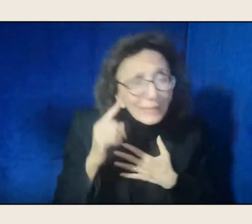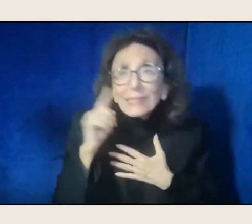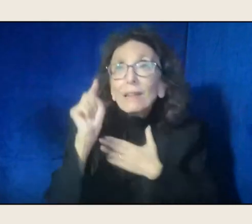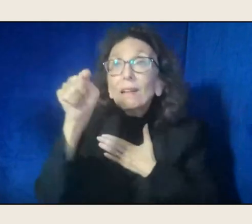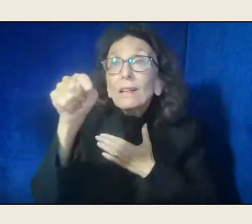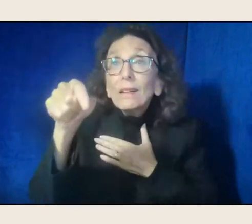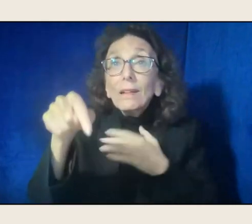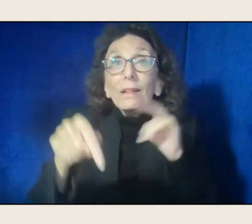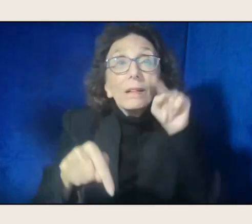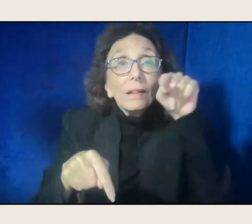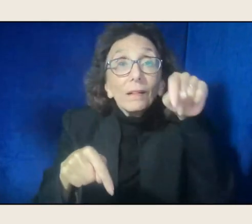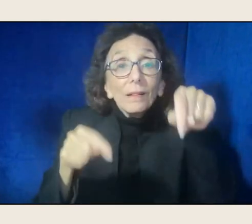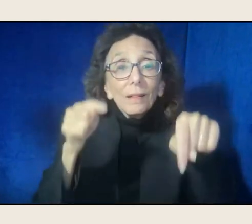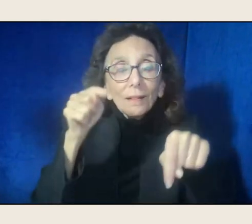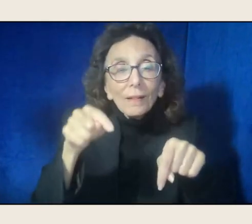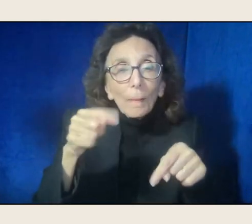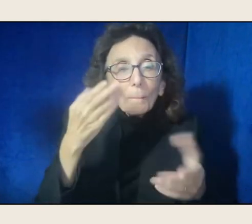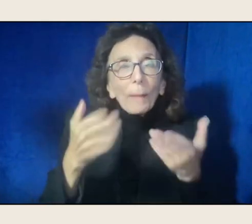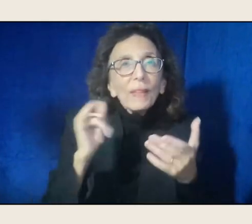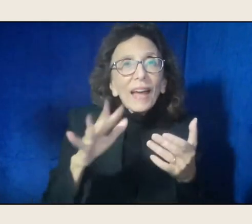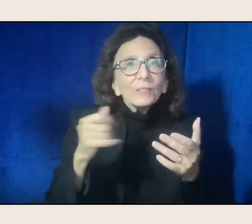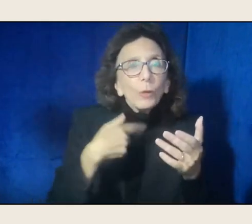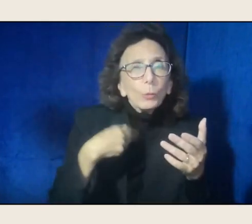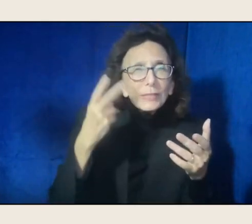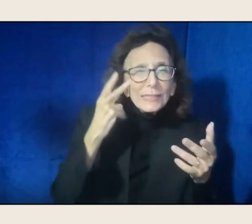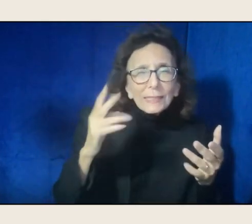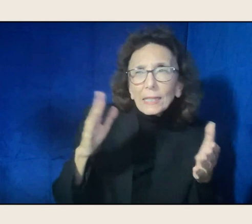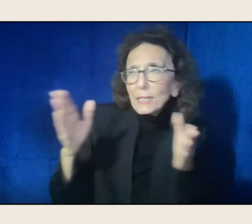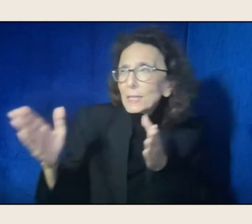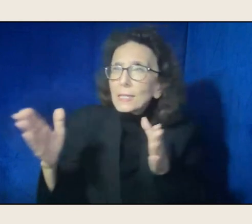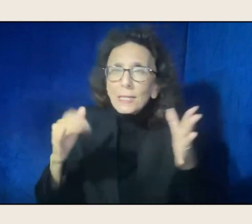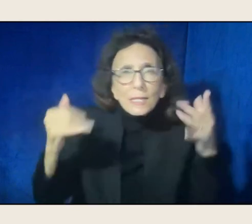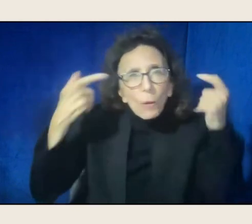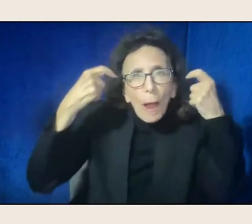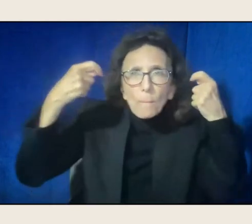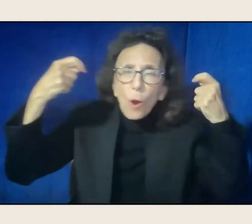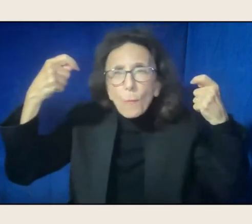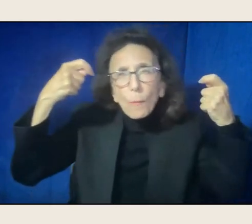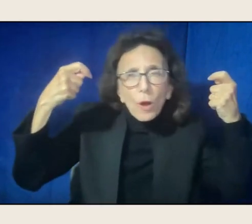"of the two-minded creature, and know why half the world "fights righteously for greedy masters,